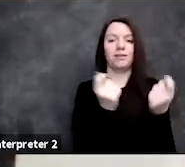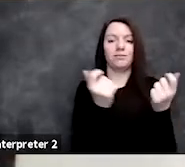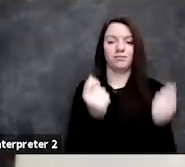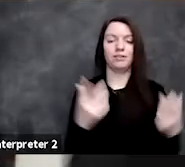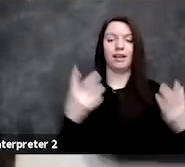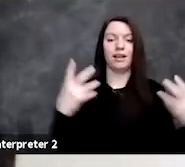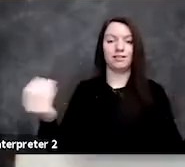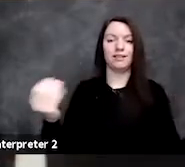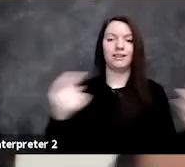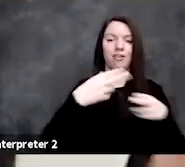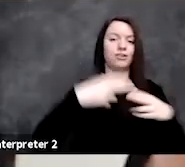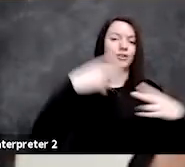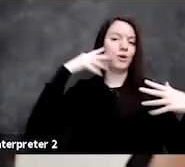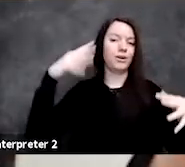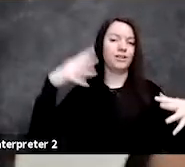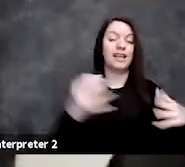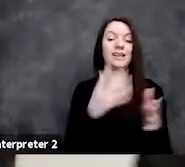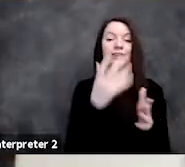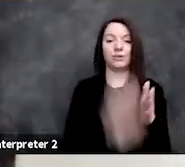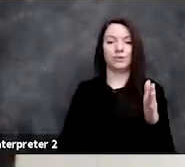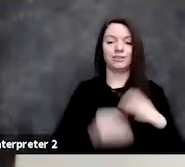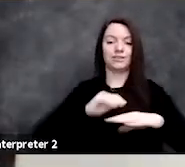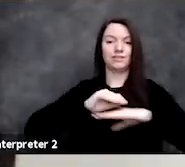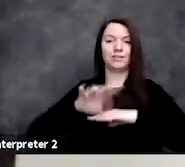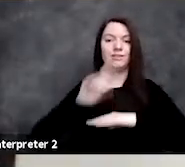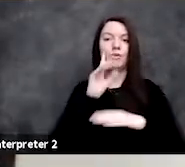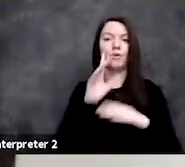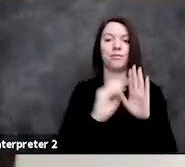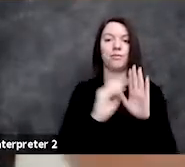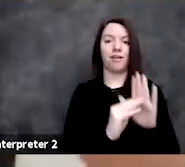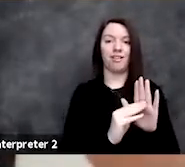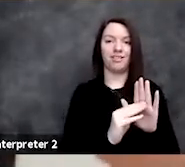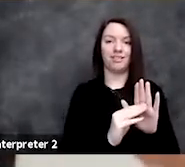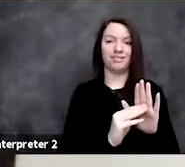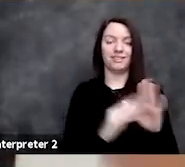and therefore losing influence in the model classification